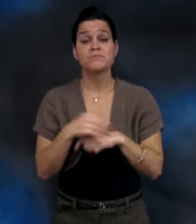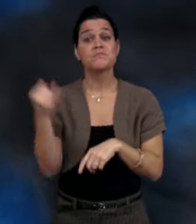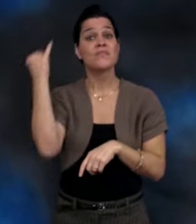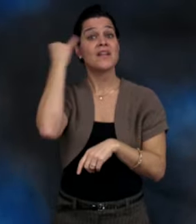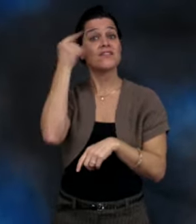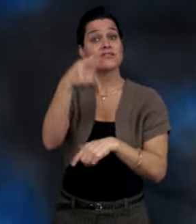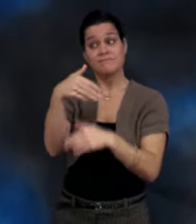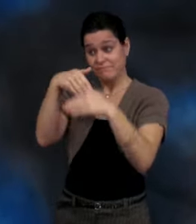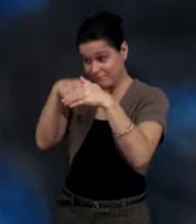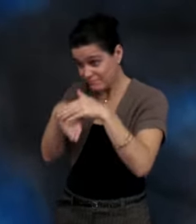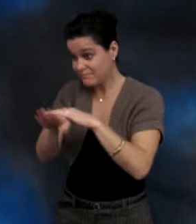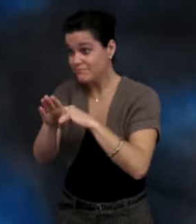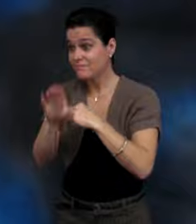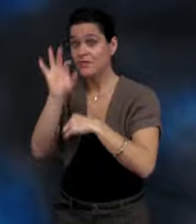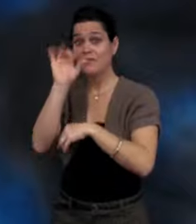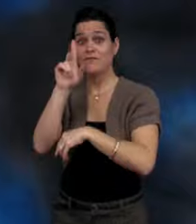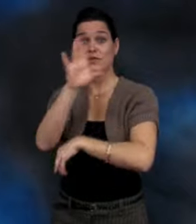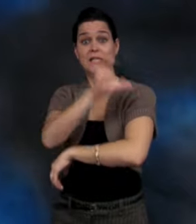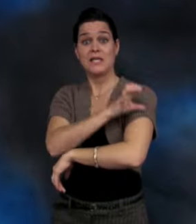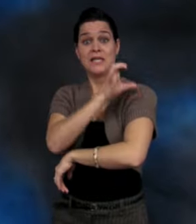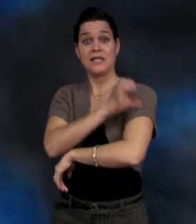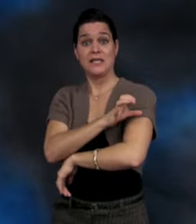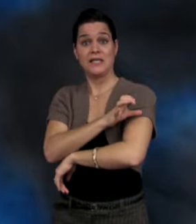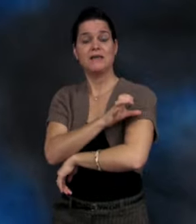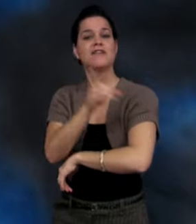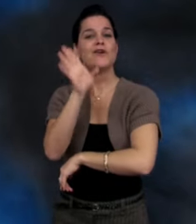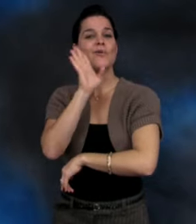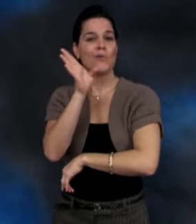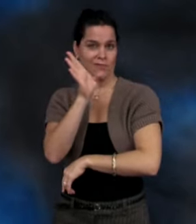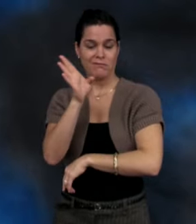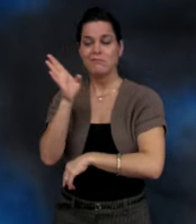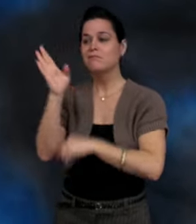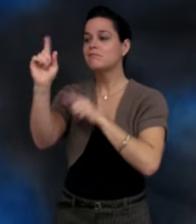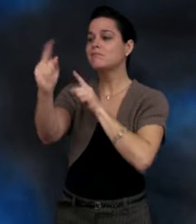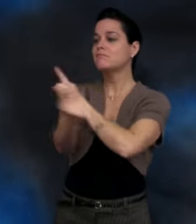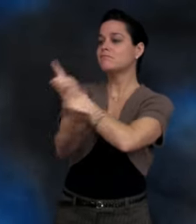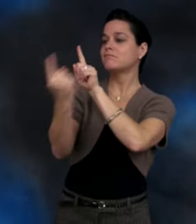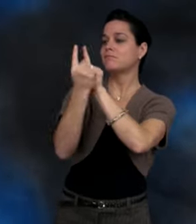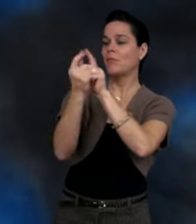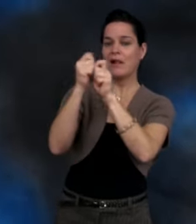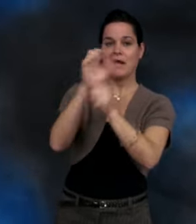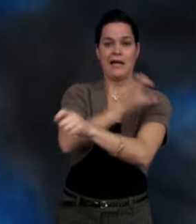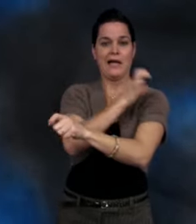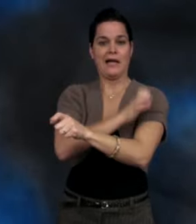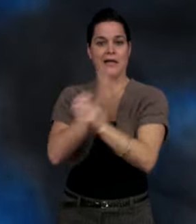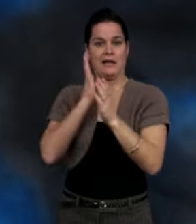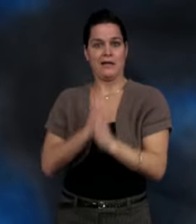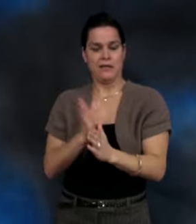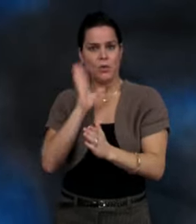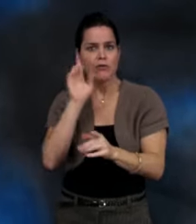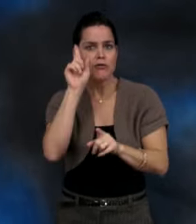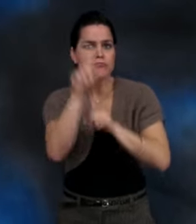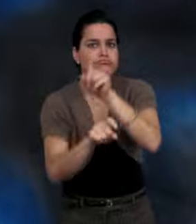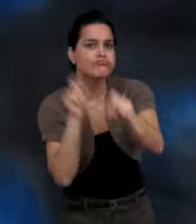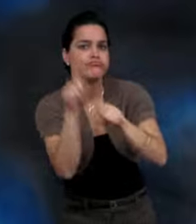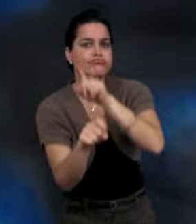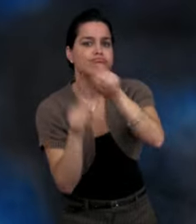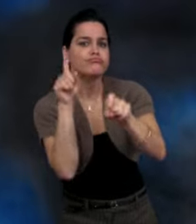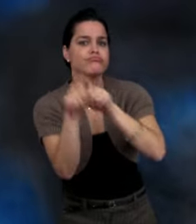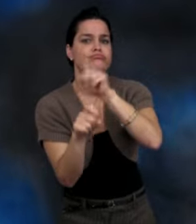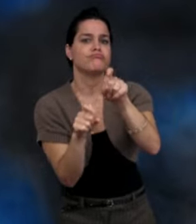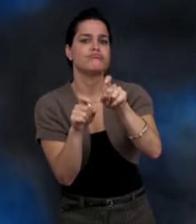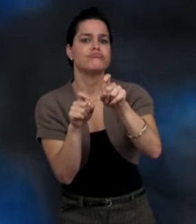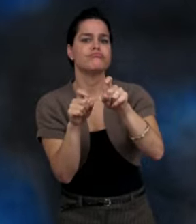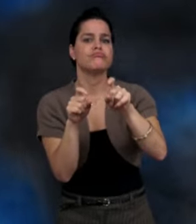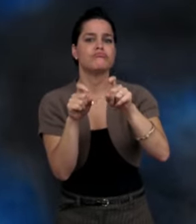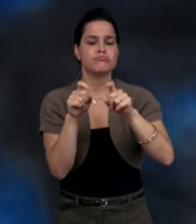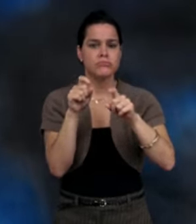of those flu clinics. And when you do, the clinician will have a series of questions